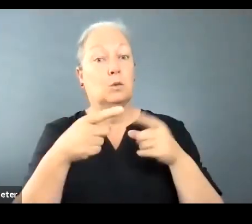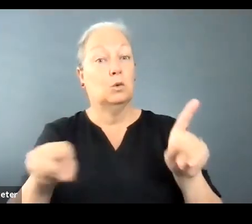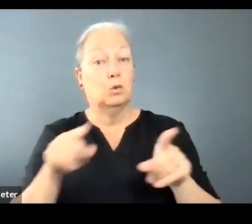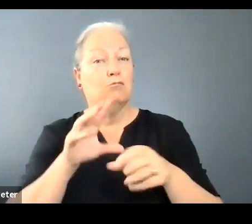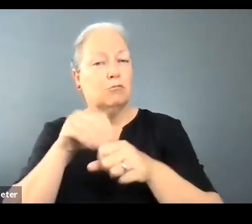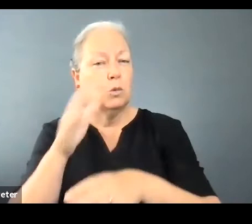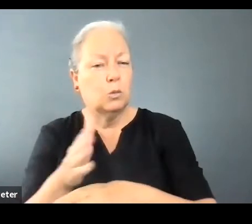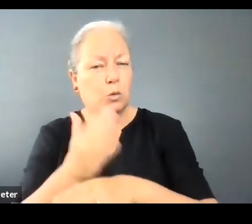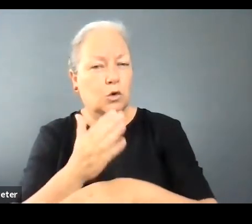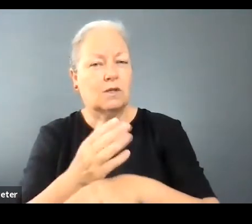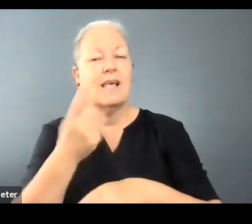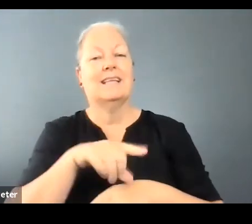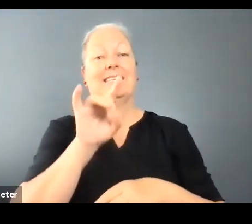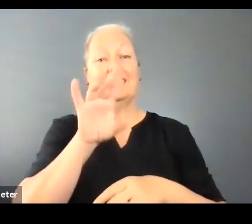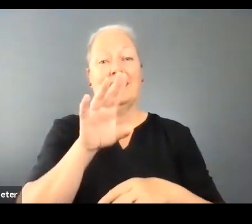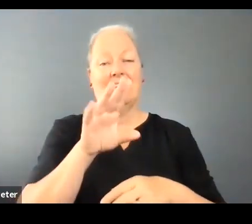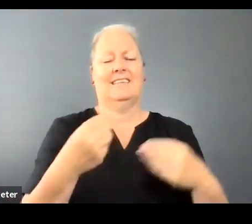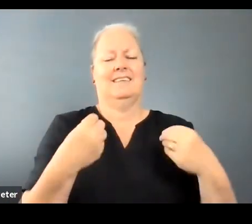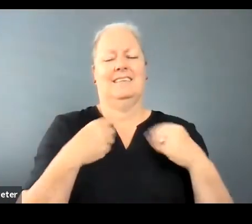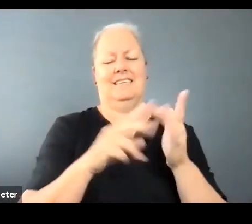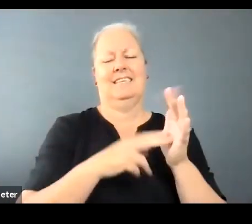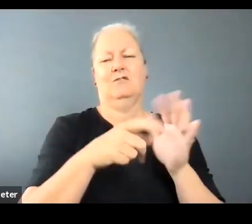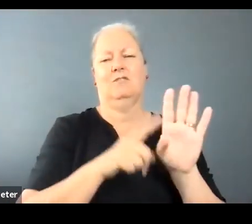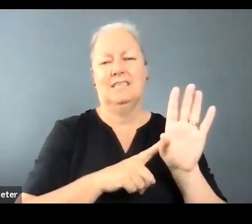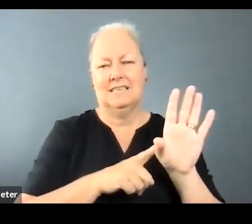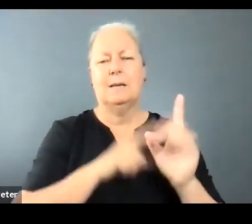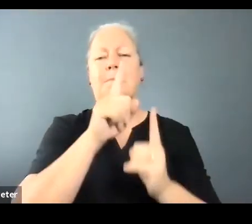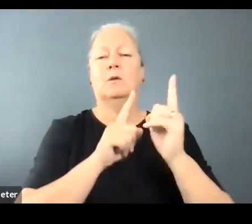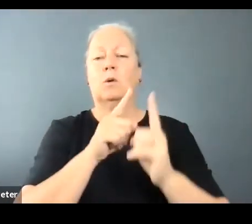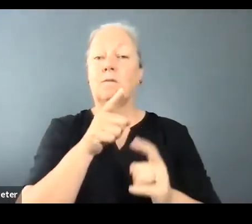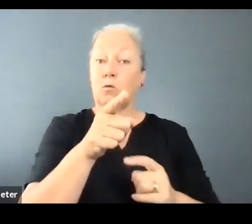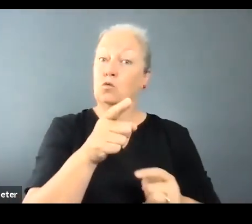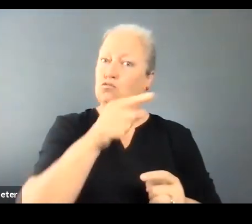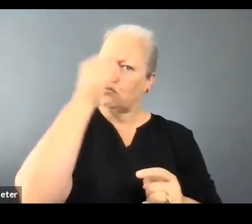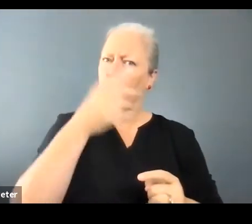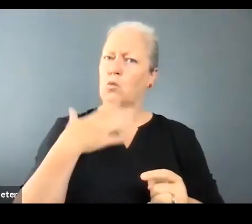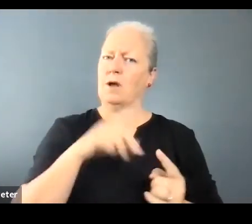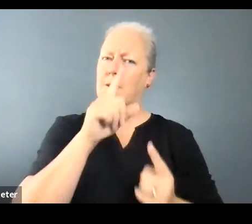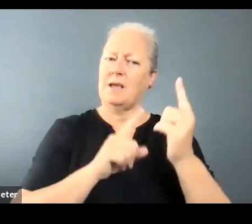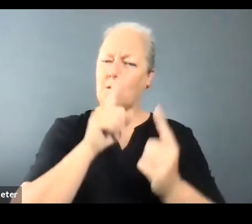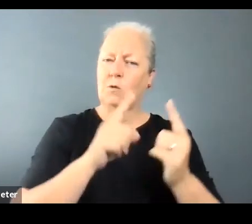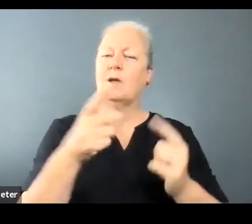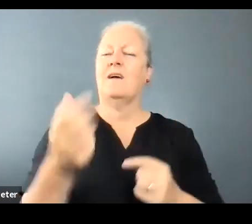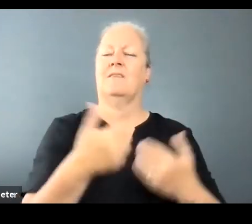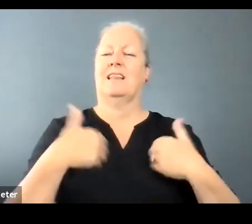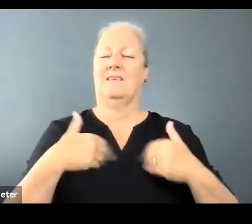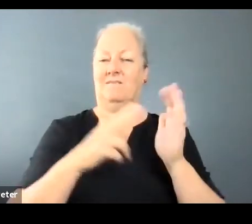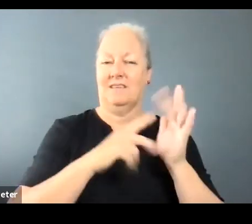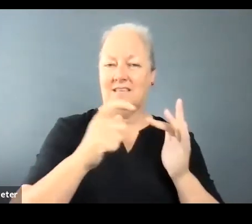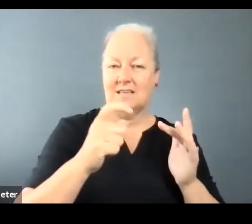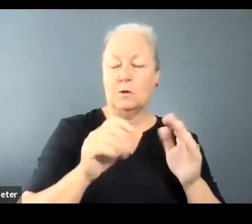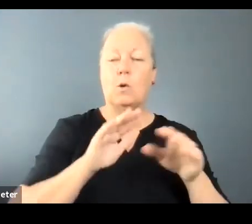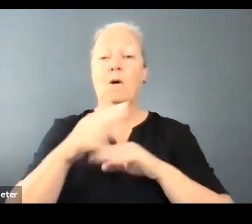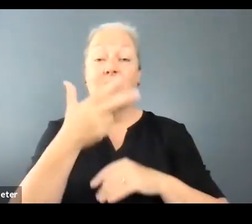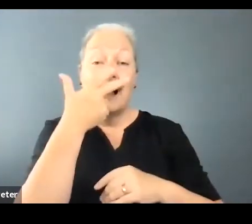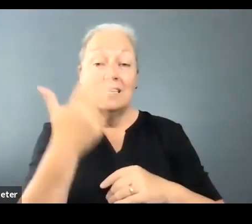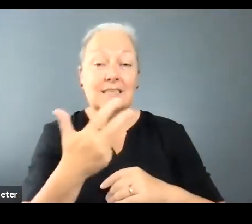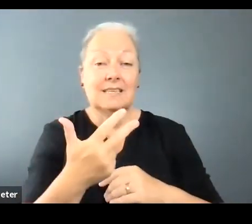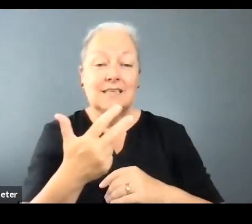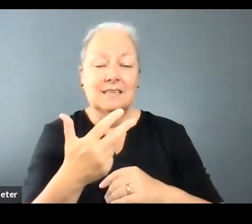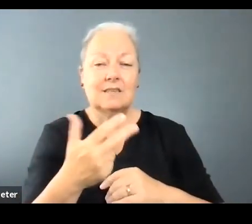mentors. If you want to be mentored, you need to live in Victoria, be over 18 identify as being